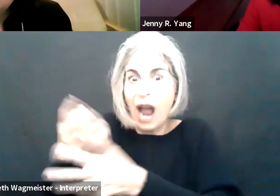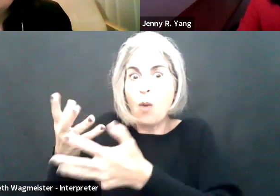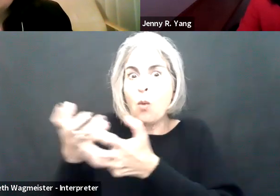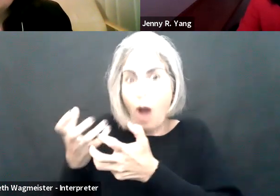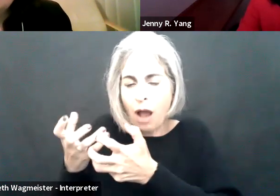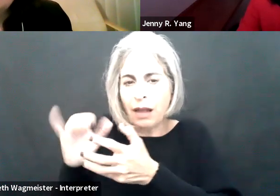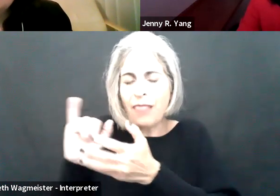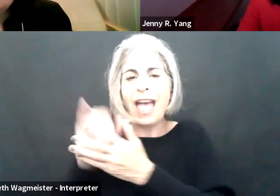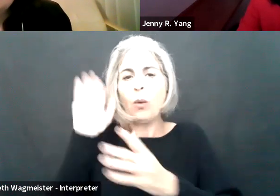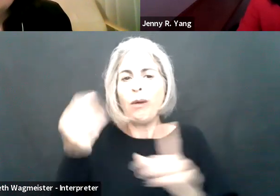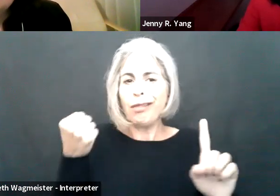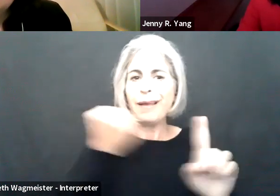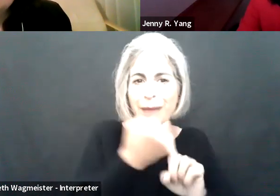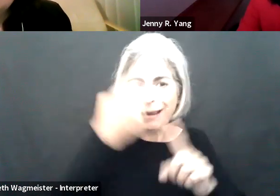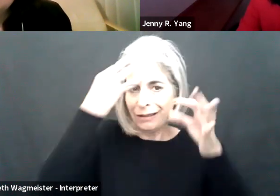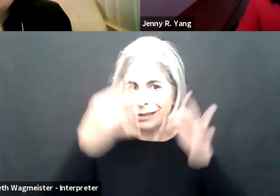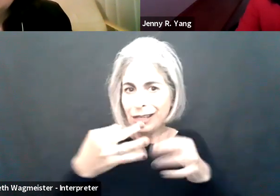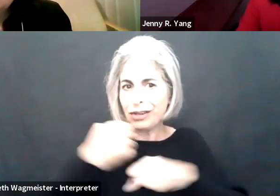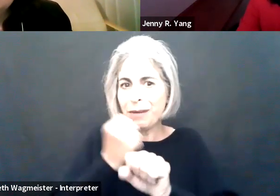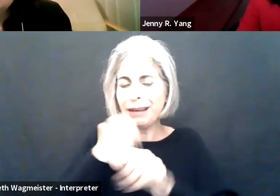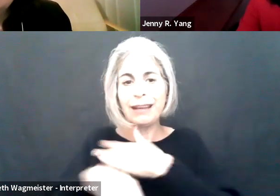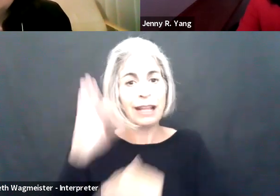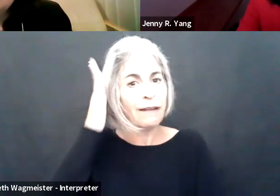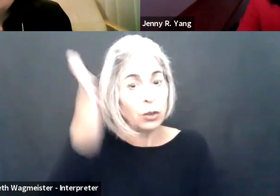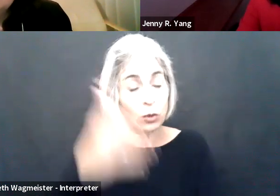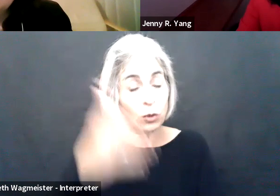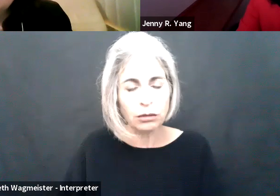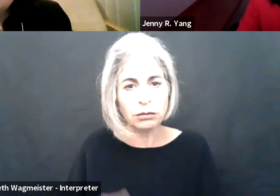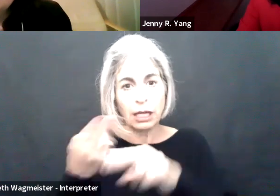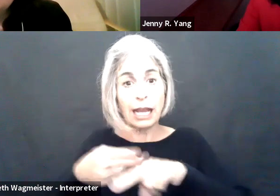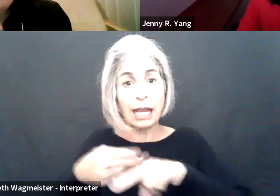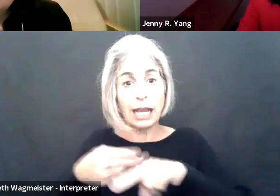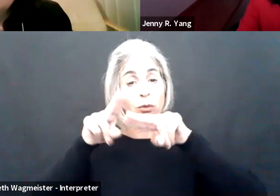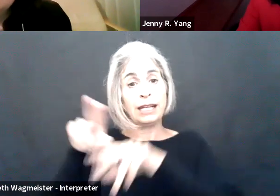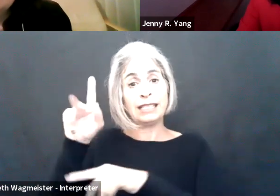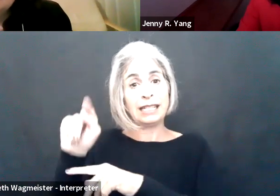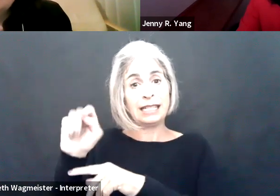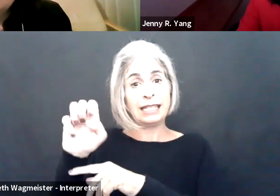nearly all the time. So that will impact our decision making